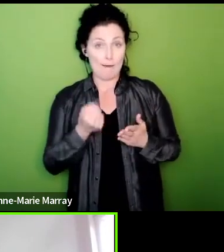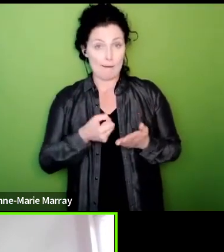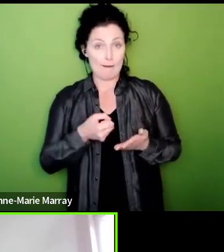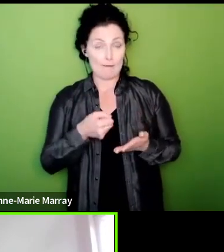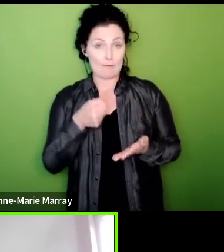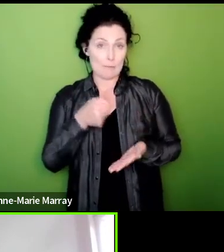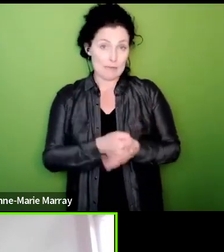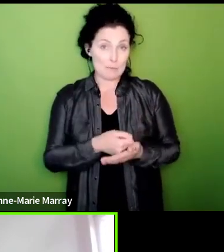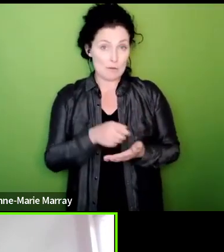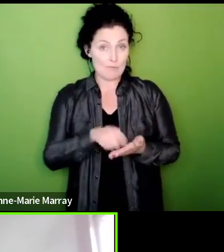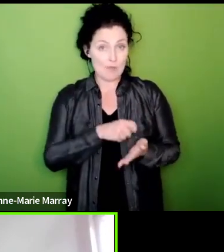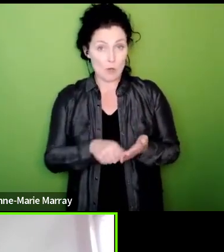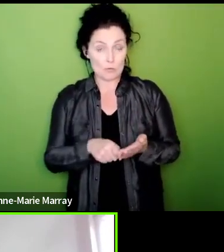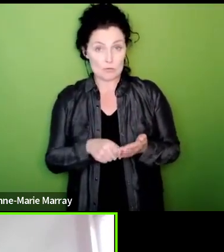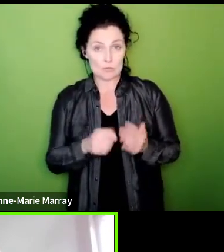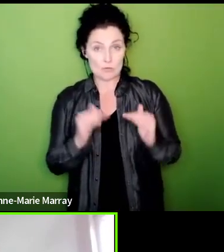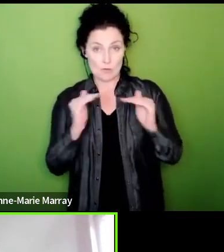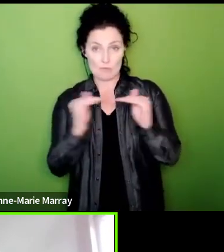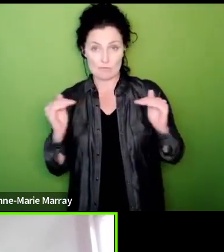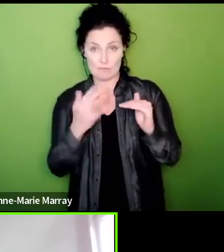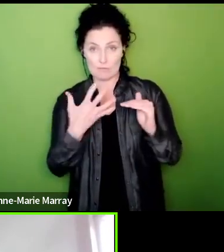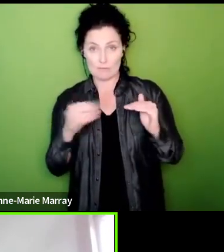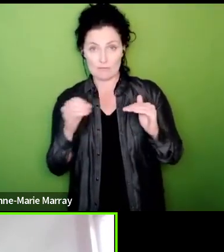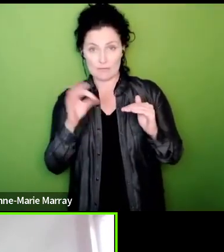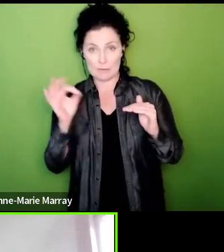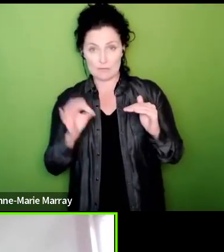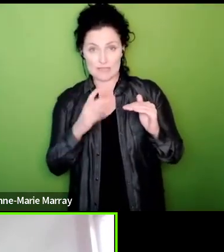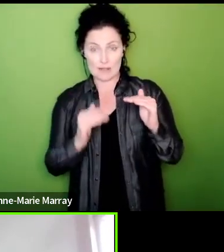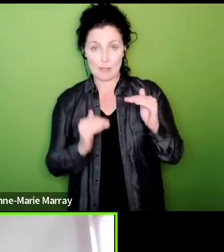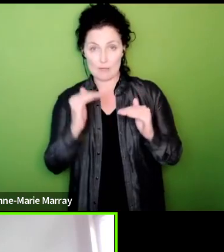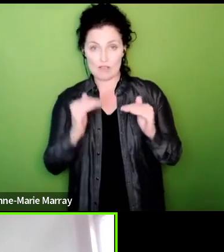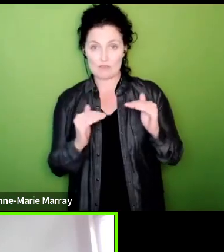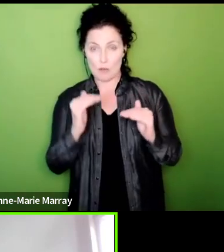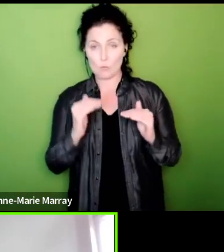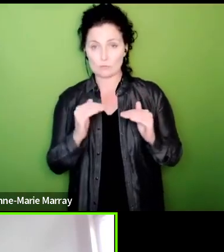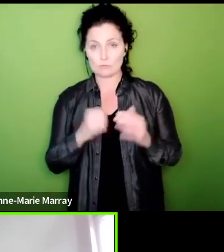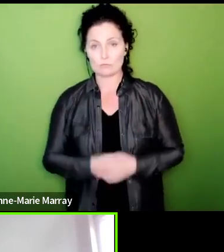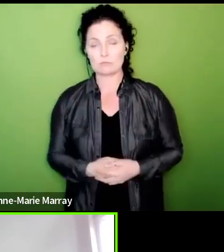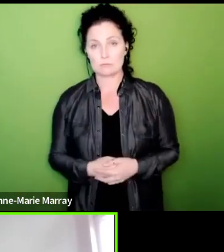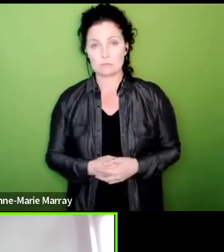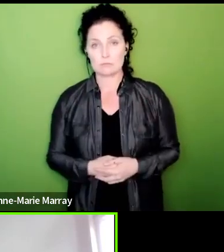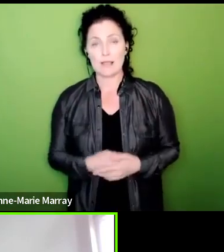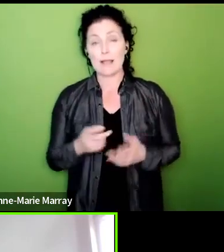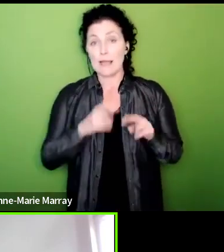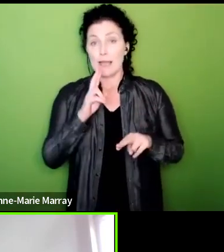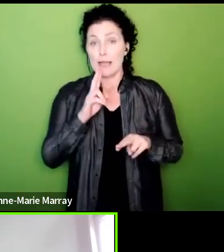question they want to raise with us about the employer just contact the or put it in the chat